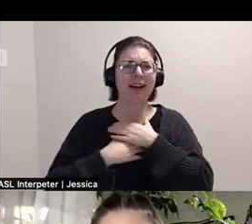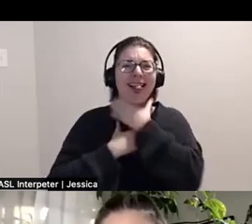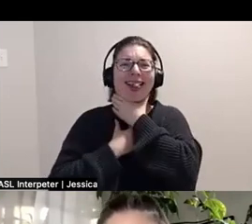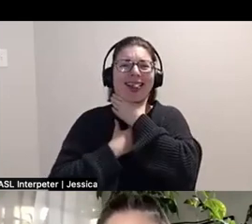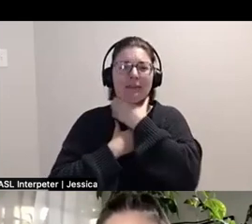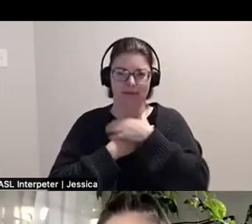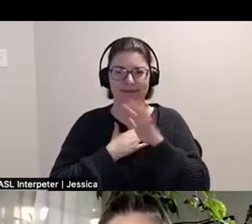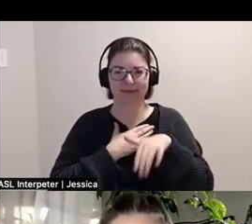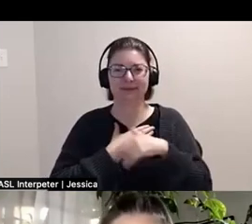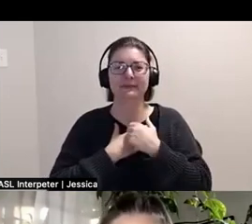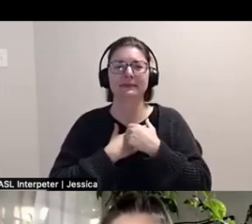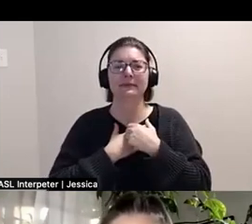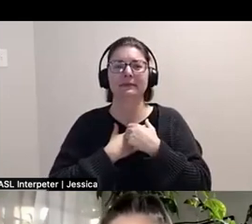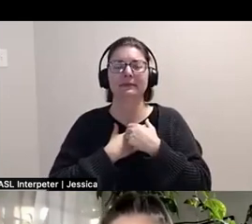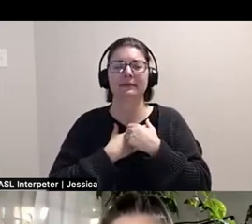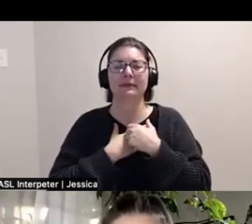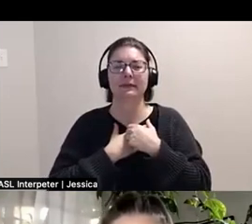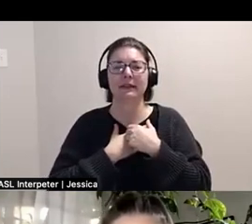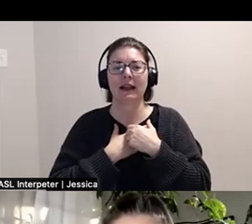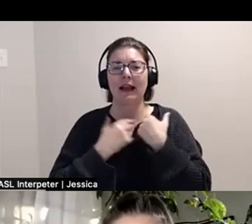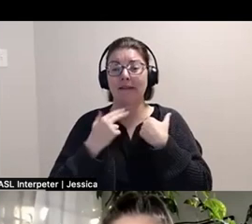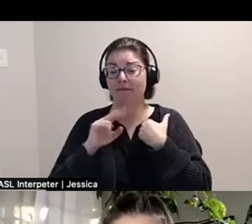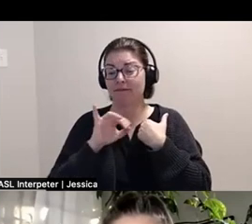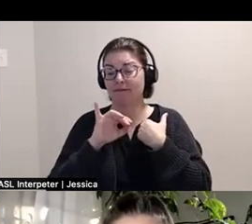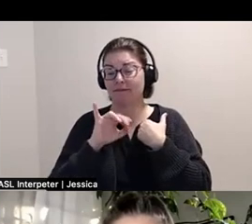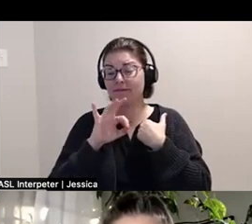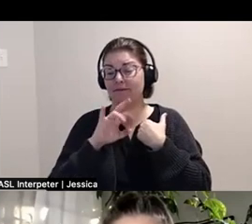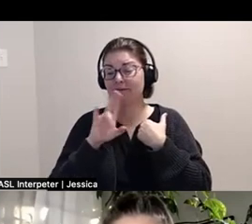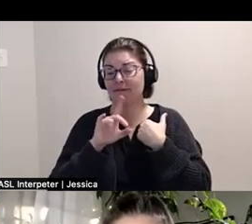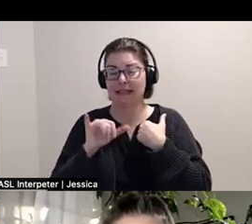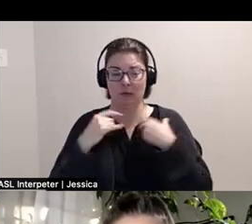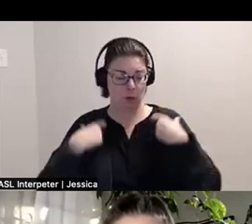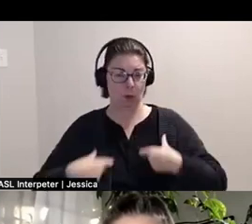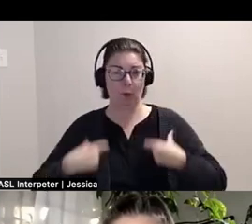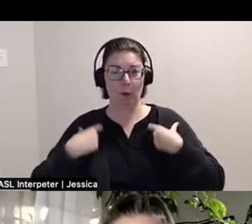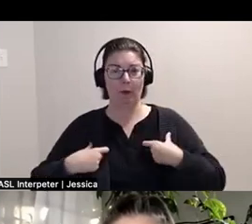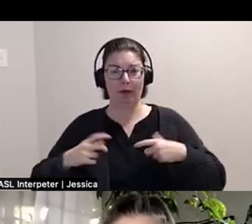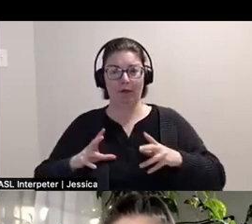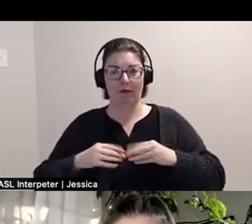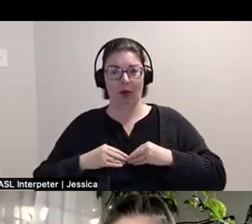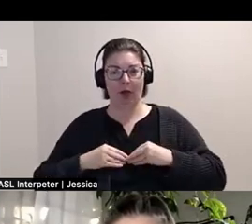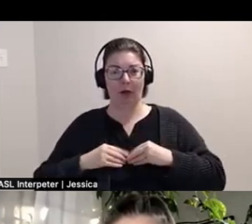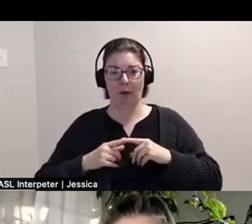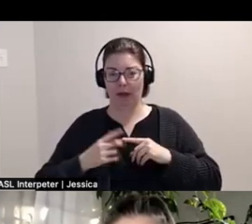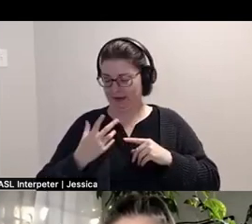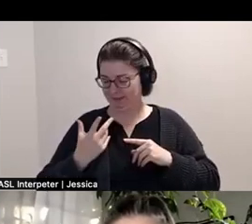and equally fuzzy overalls with kind of like canvas, white straps that are visable.